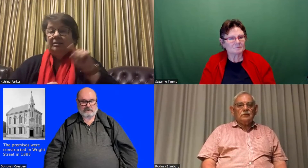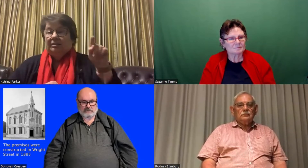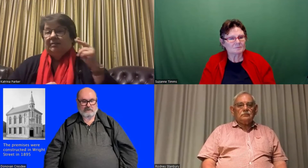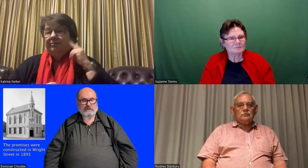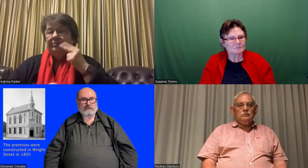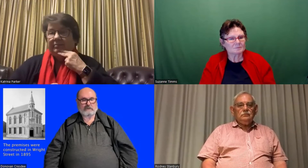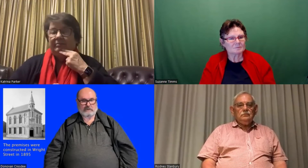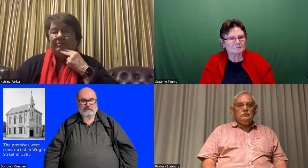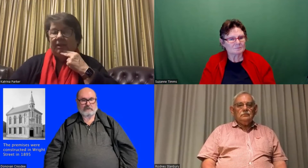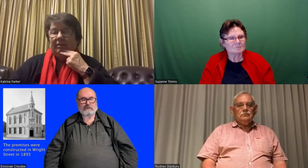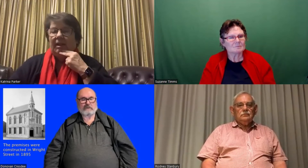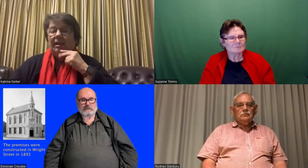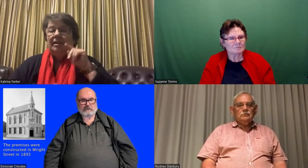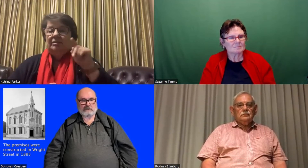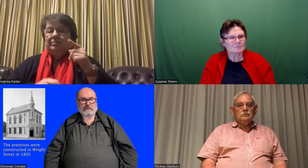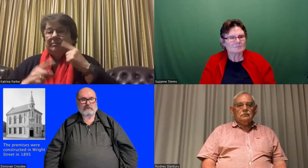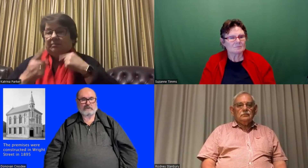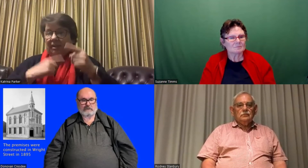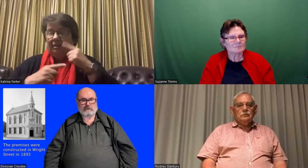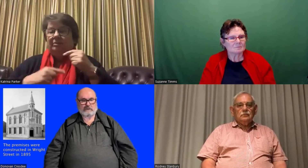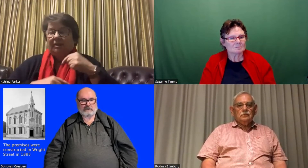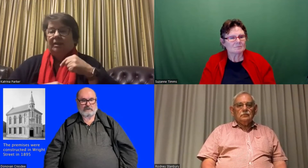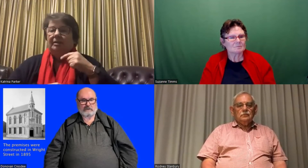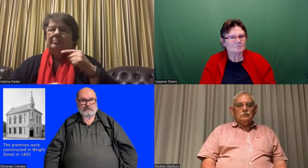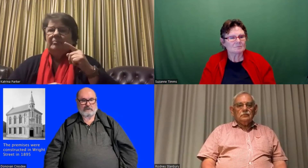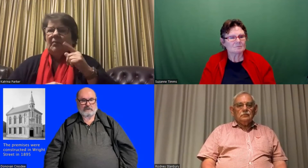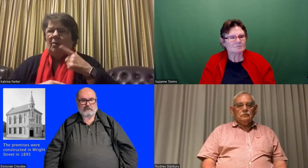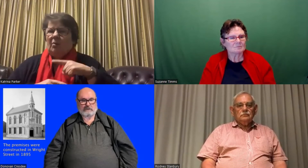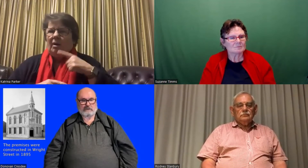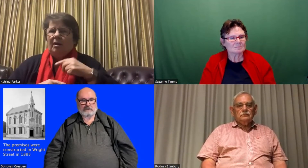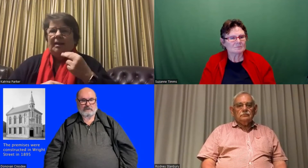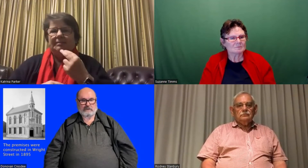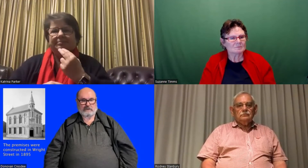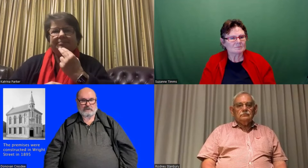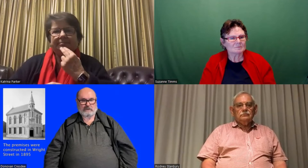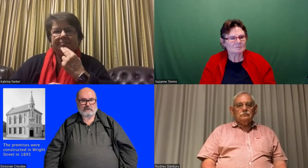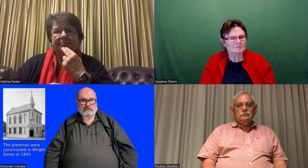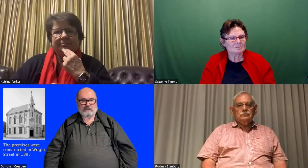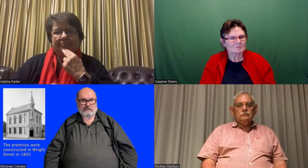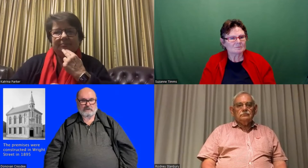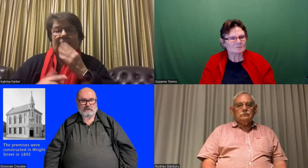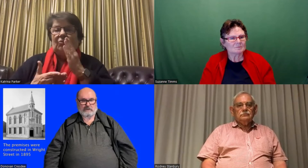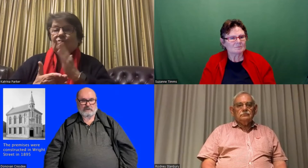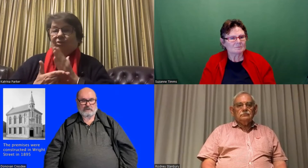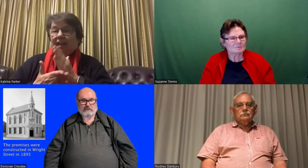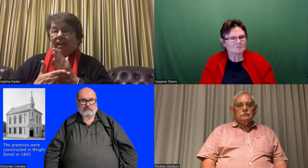to Adelaide from England. She was deaf herself and she was explaining to me why the sign name